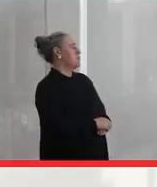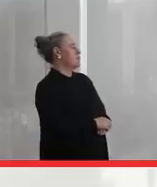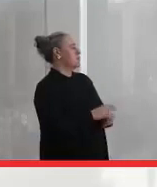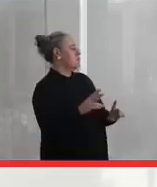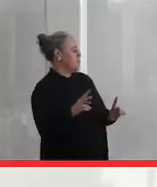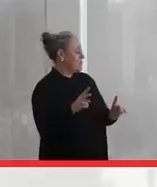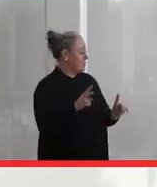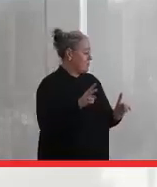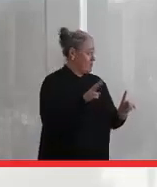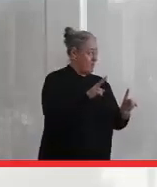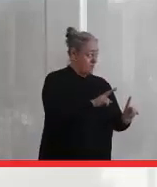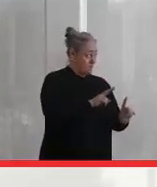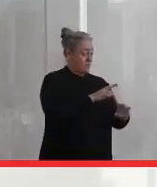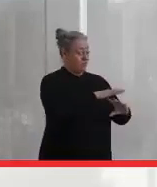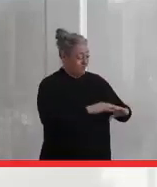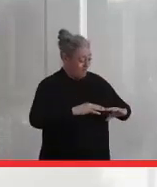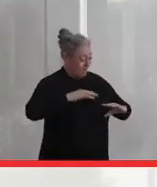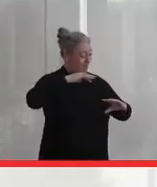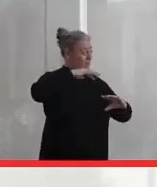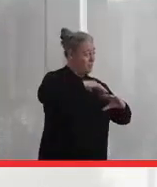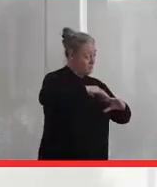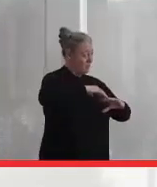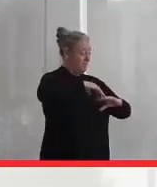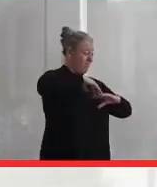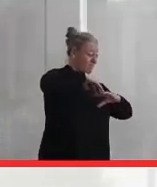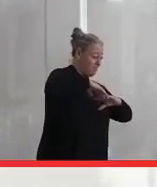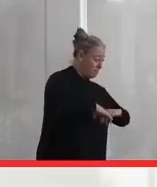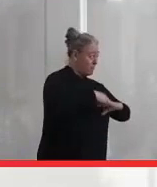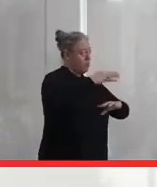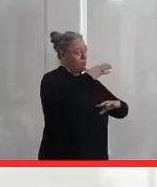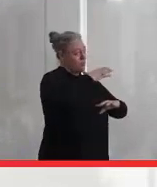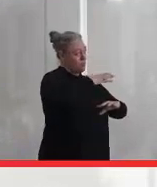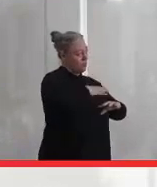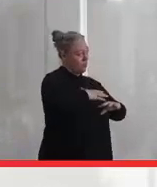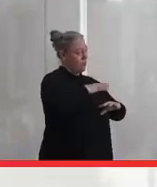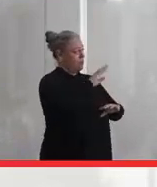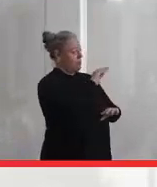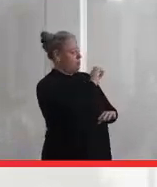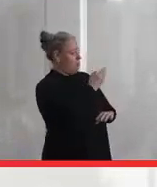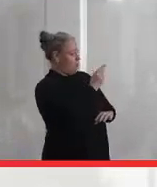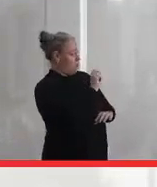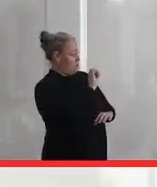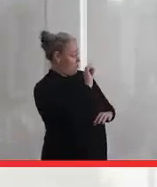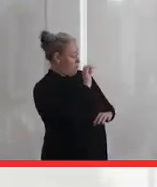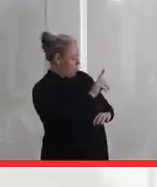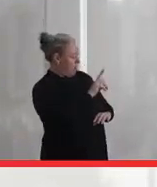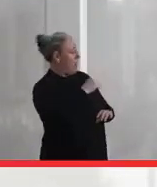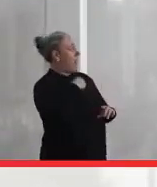as an Indigenous woman, as a Mohawk woman-- and I'm thinking a little bit about your grad work actually--